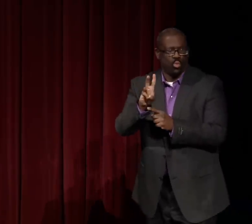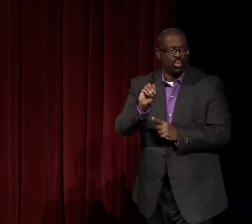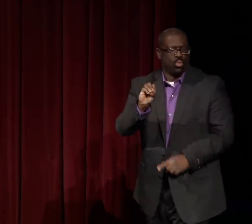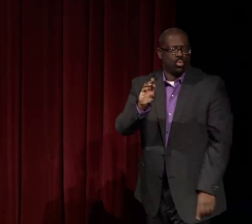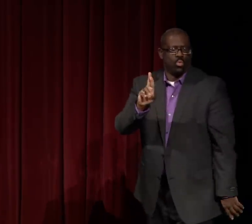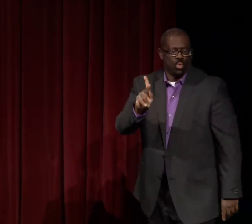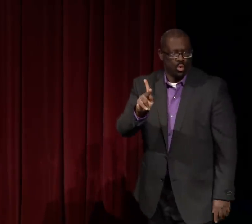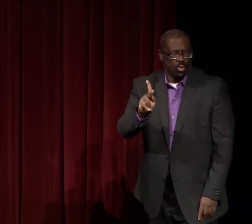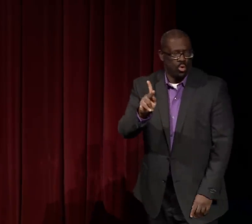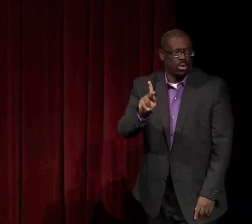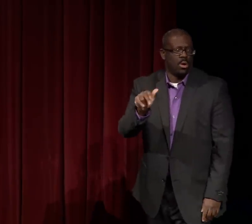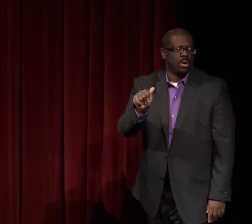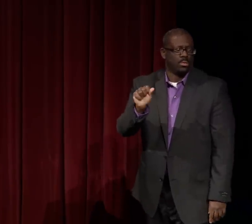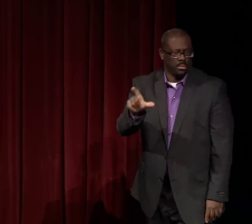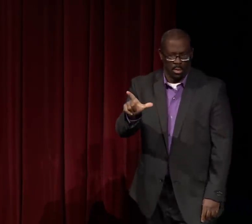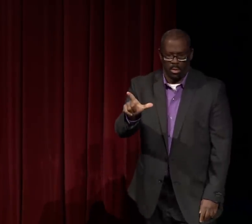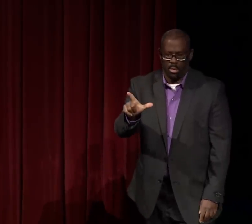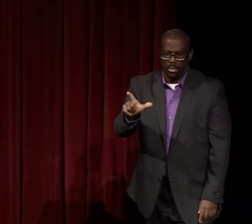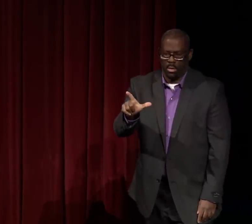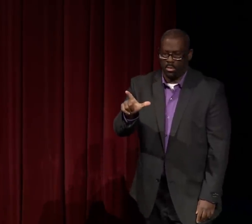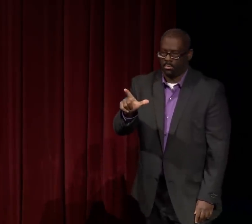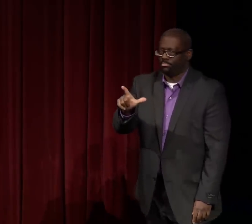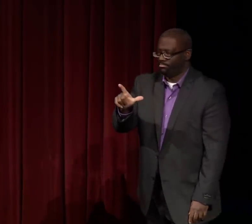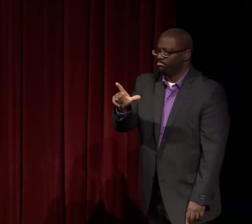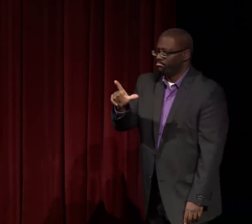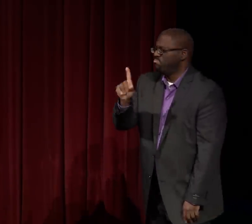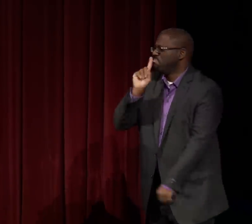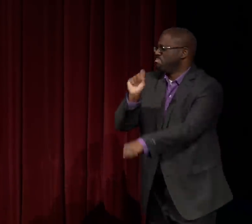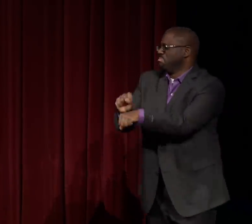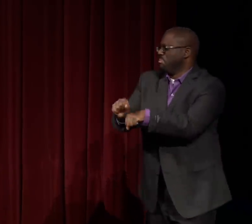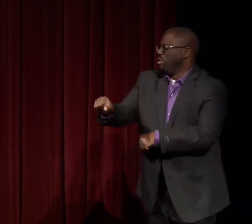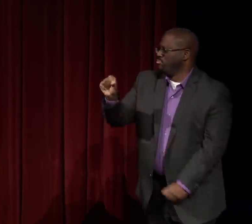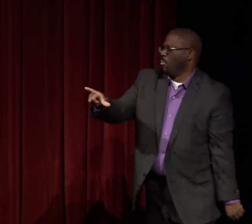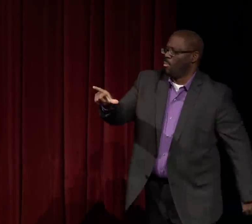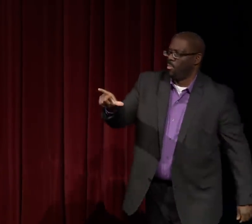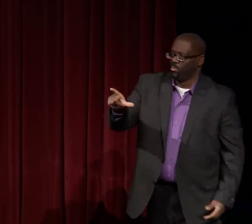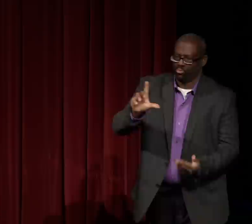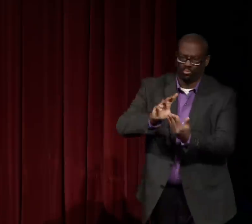and it's called "True Work ASL."